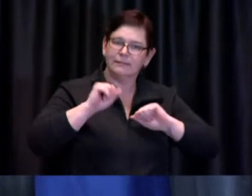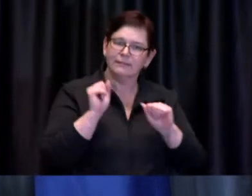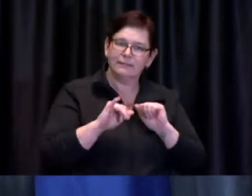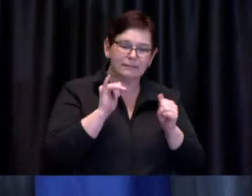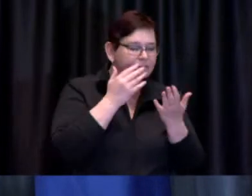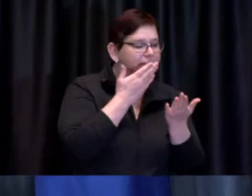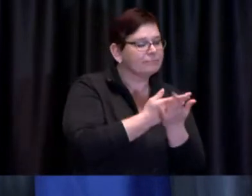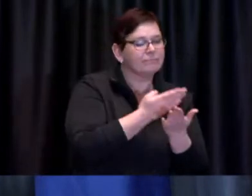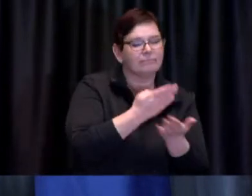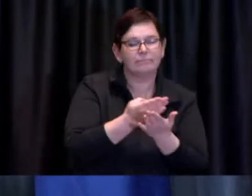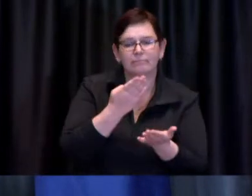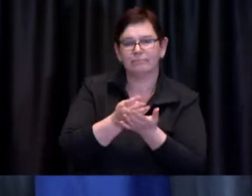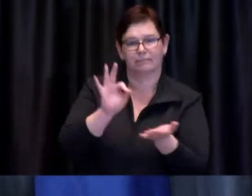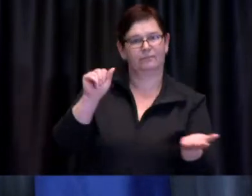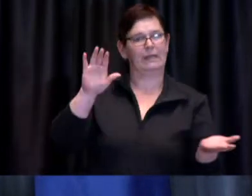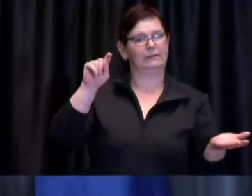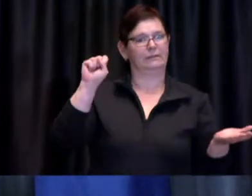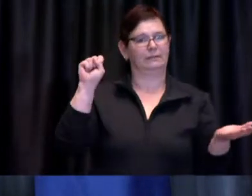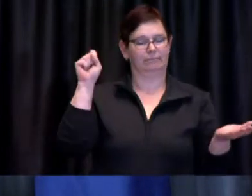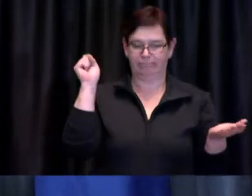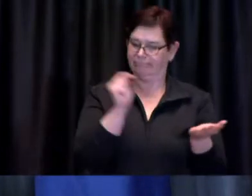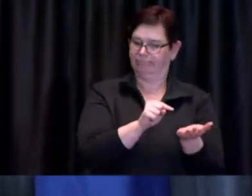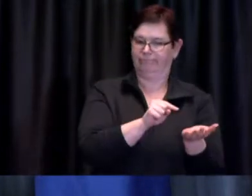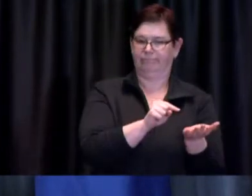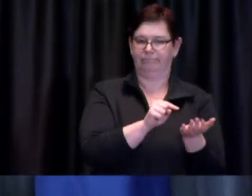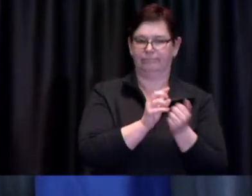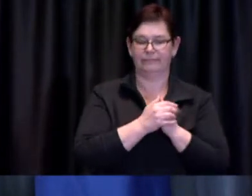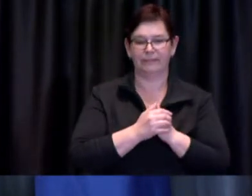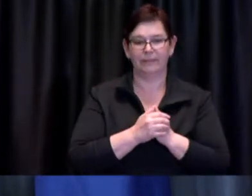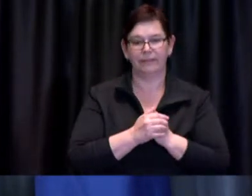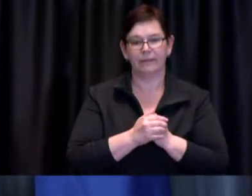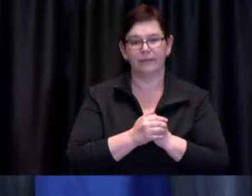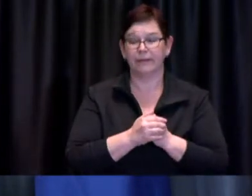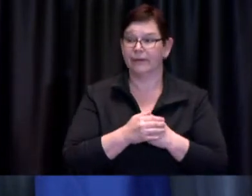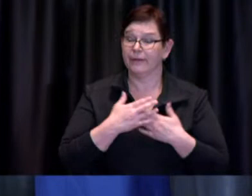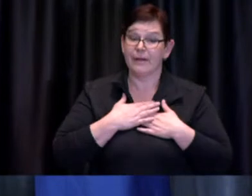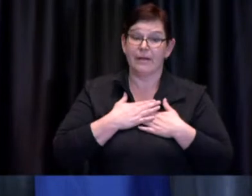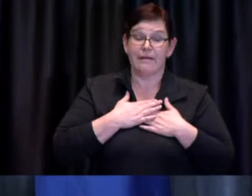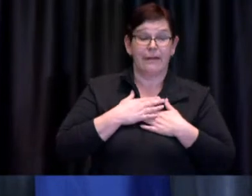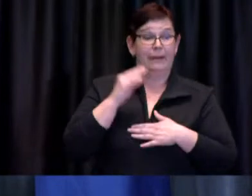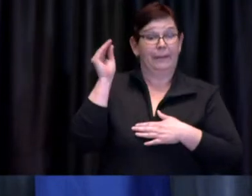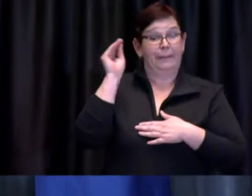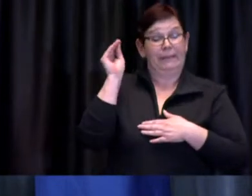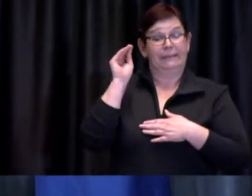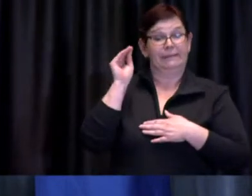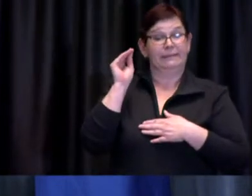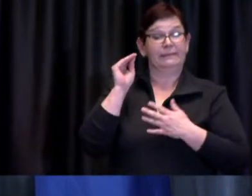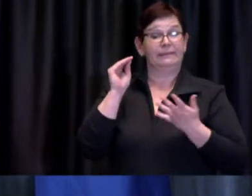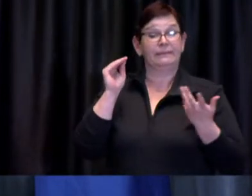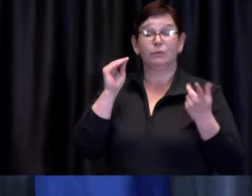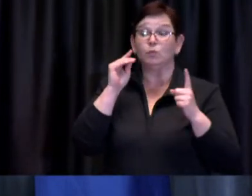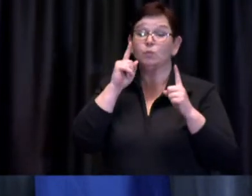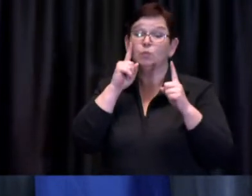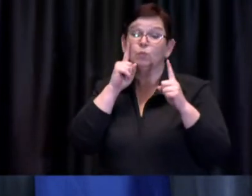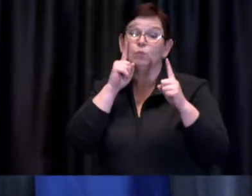And you know as far as I'm concerned what we're trying to do is really reduce risk associated